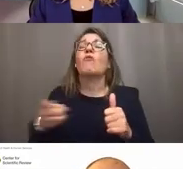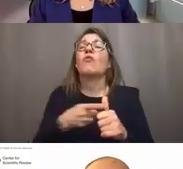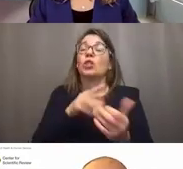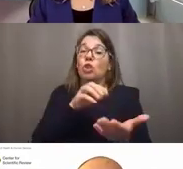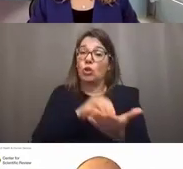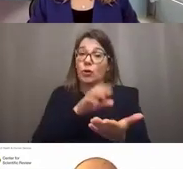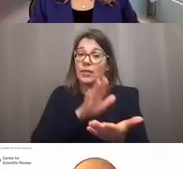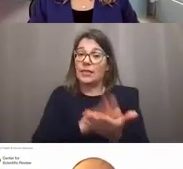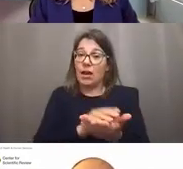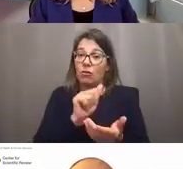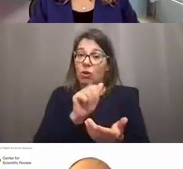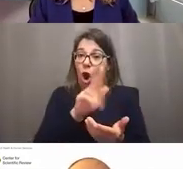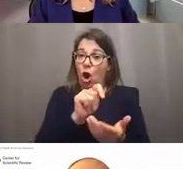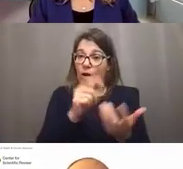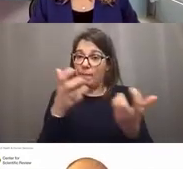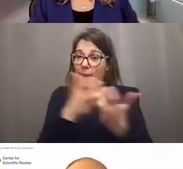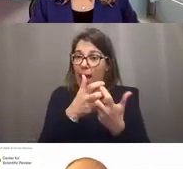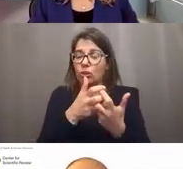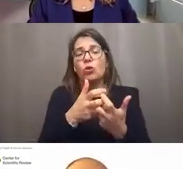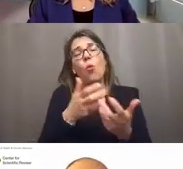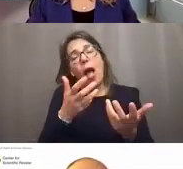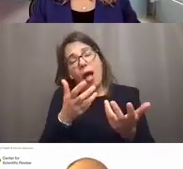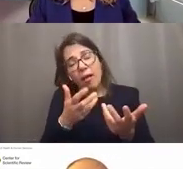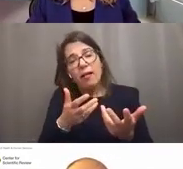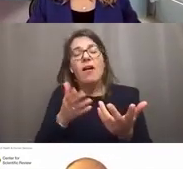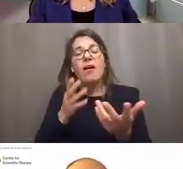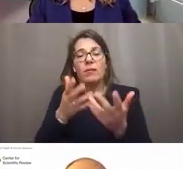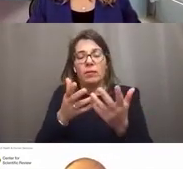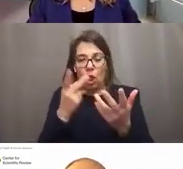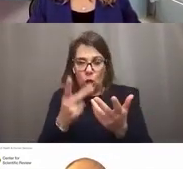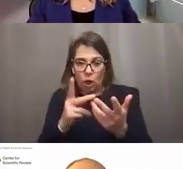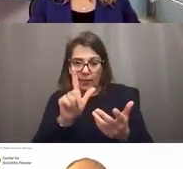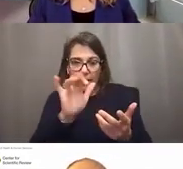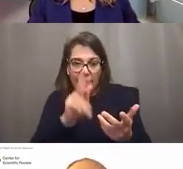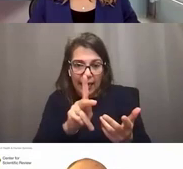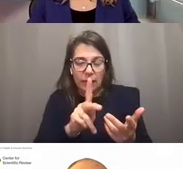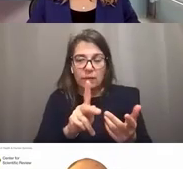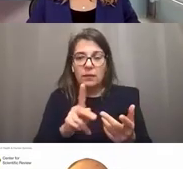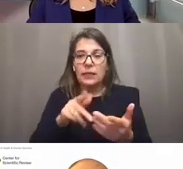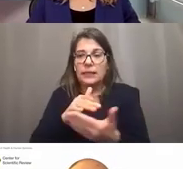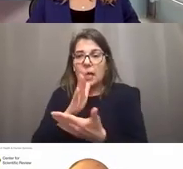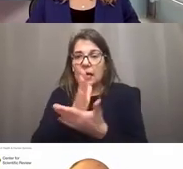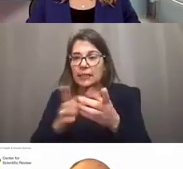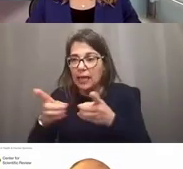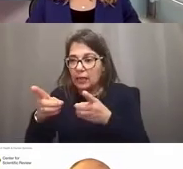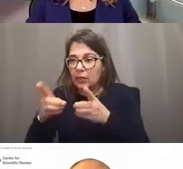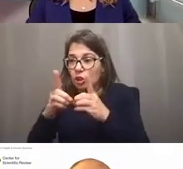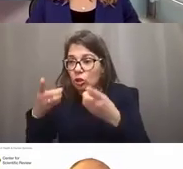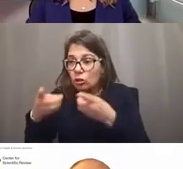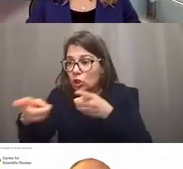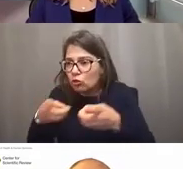Well, follow the links, read the study section description, and if you think it is appropriate